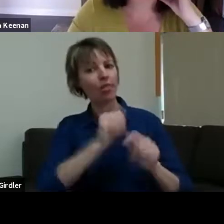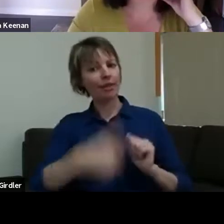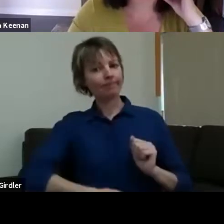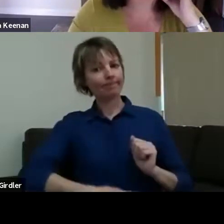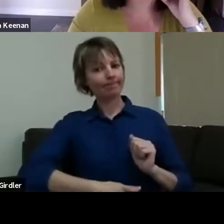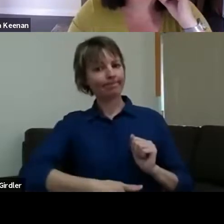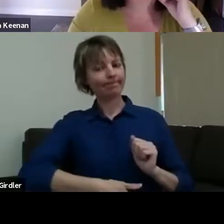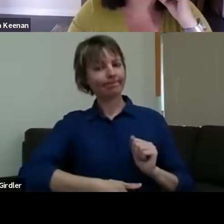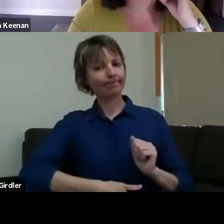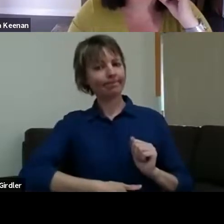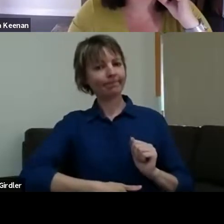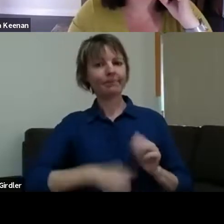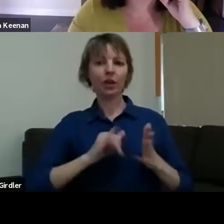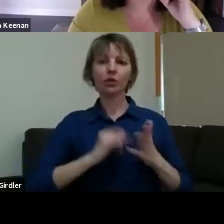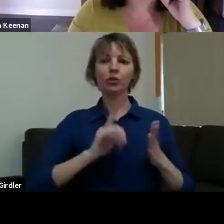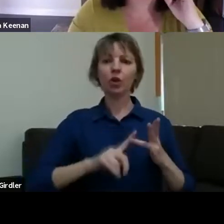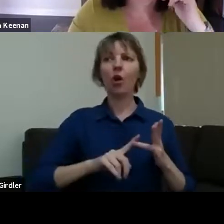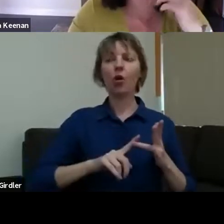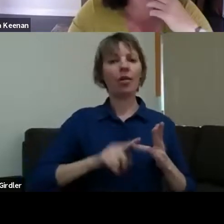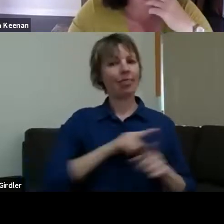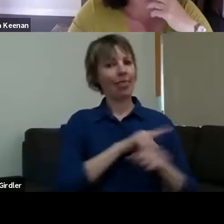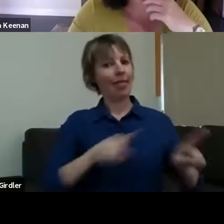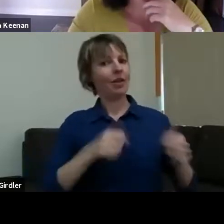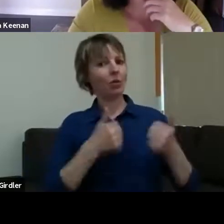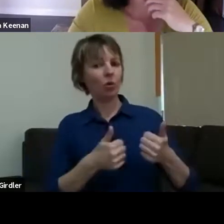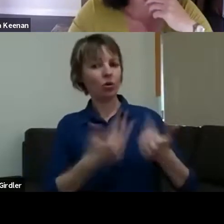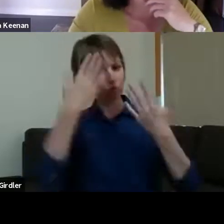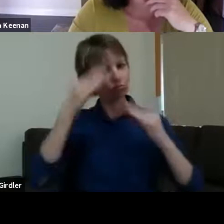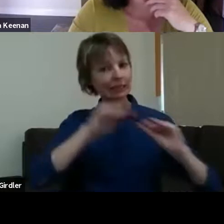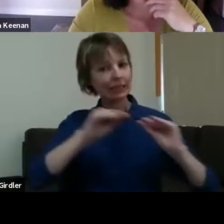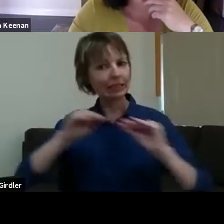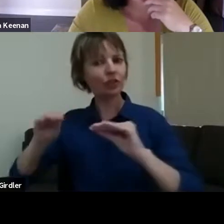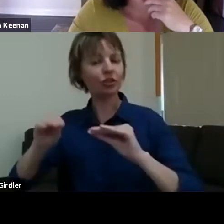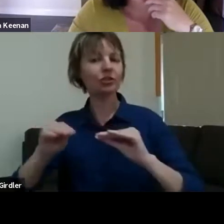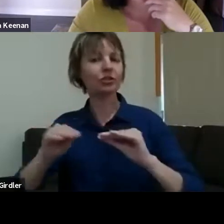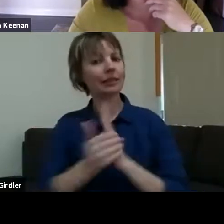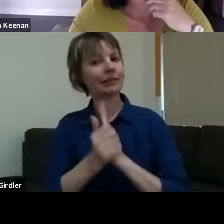And the art practitioners have already got tuition guiding them and already have those skills. It was fabulous for us to be in that